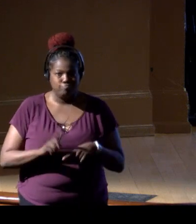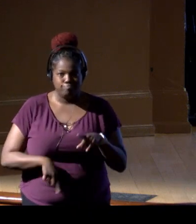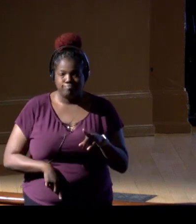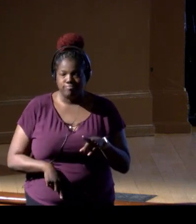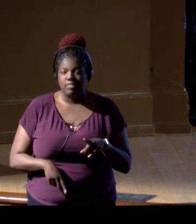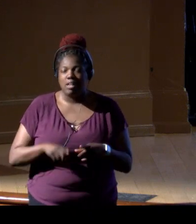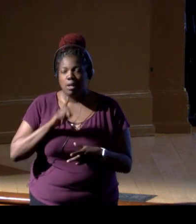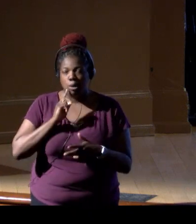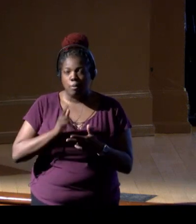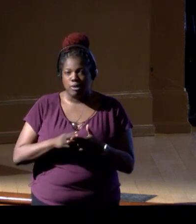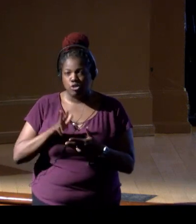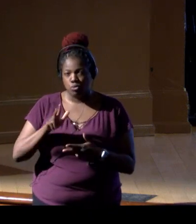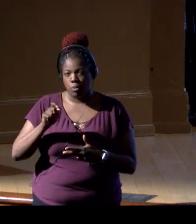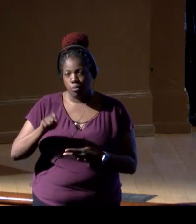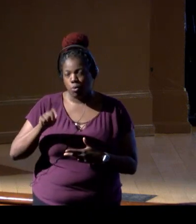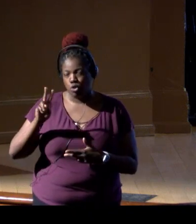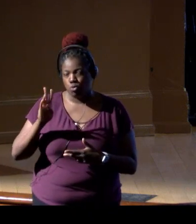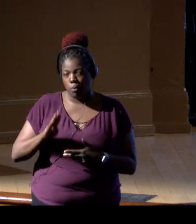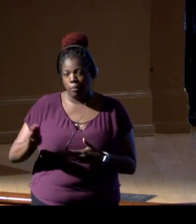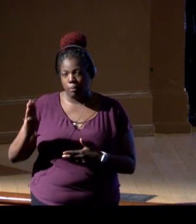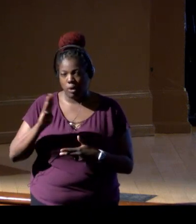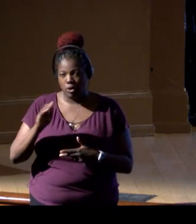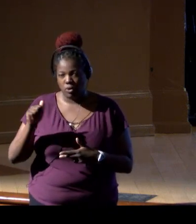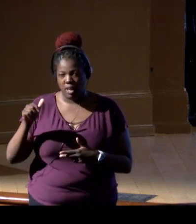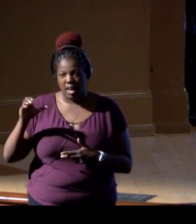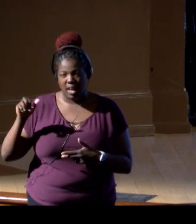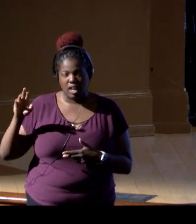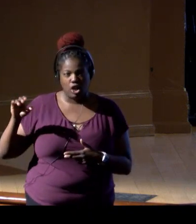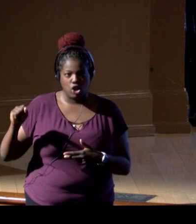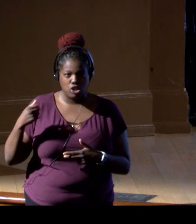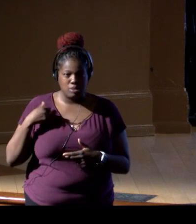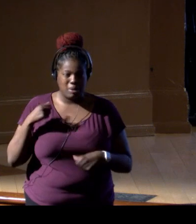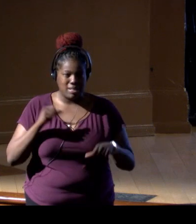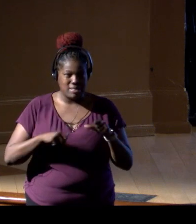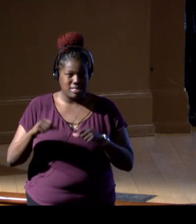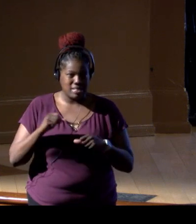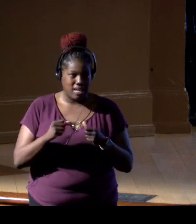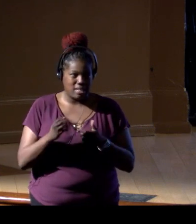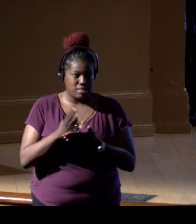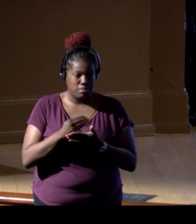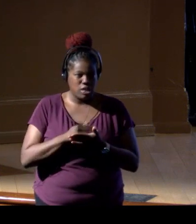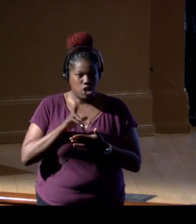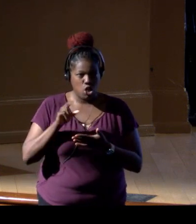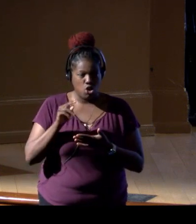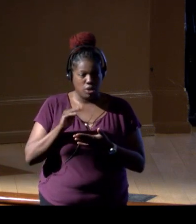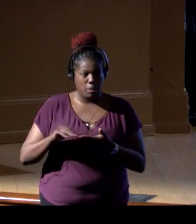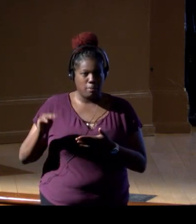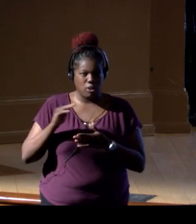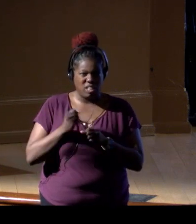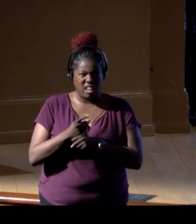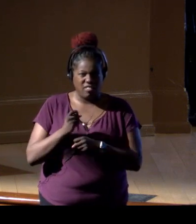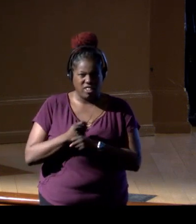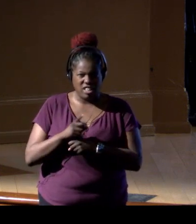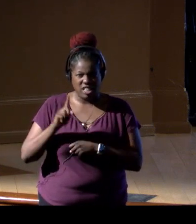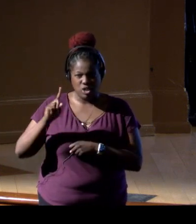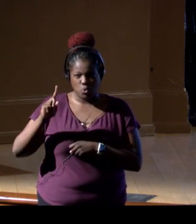I mentioned our 3.2 billion acres. My science budget's around 30 million a year. That's about 1/10 of a cent per acre.